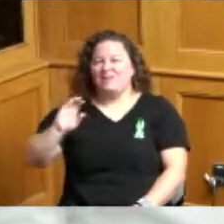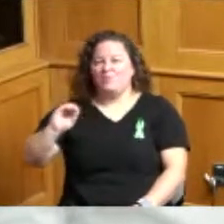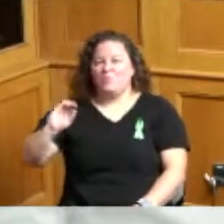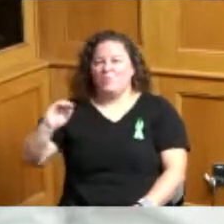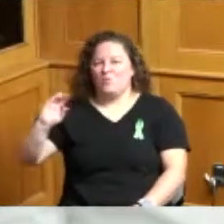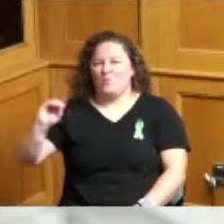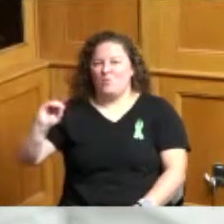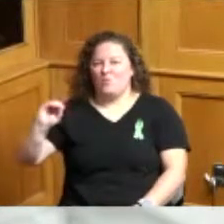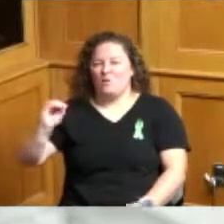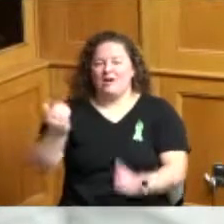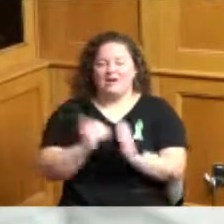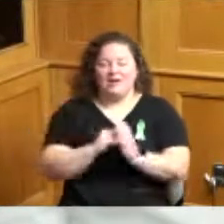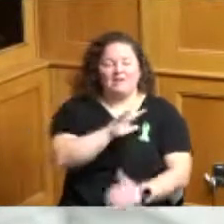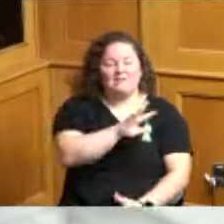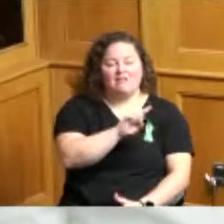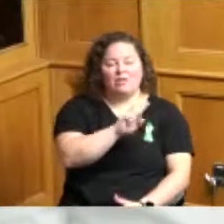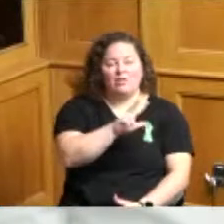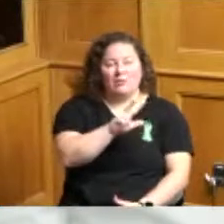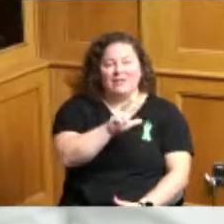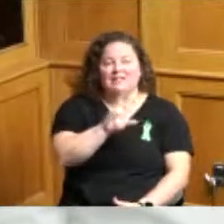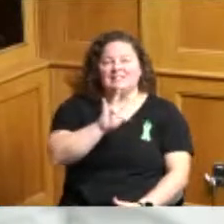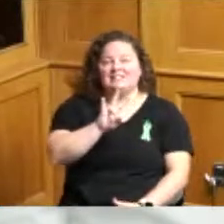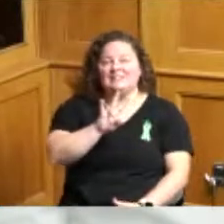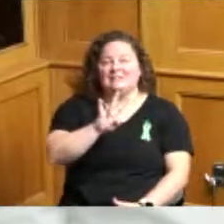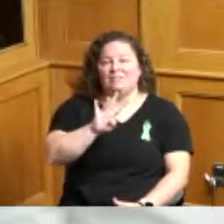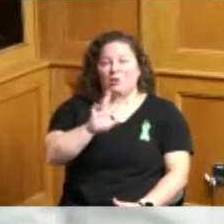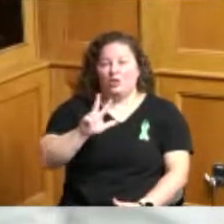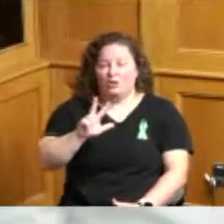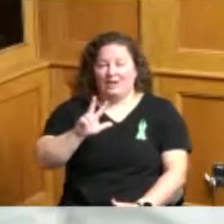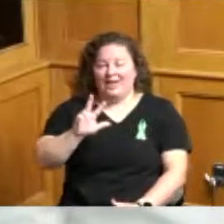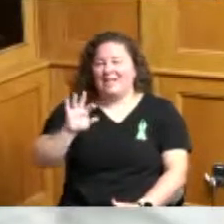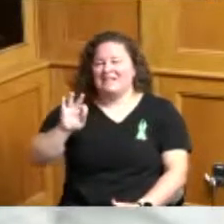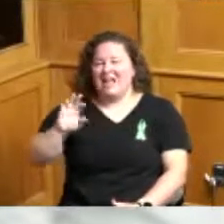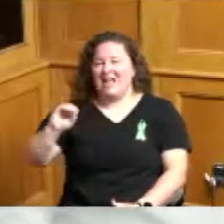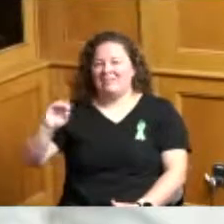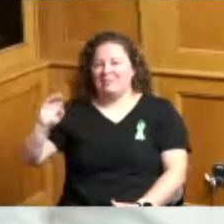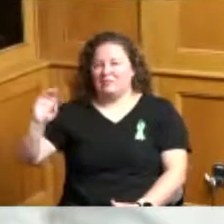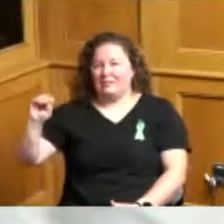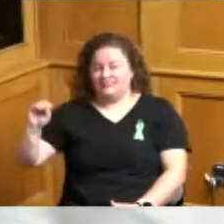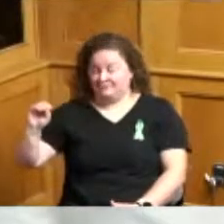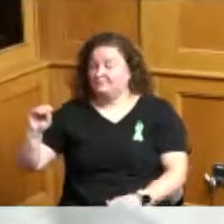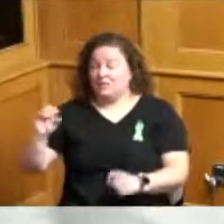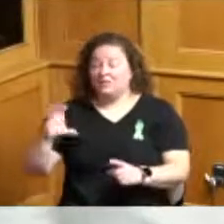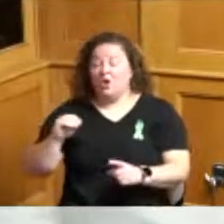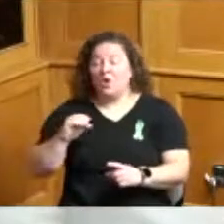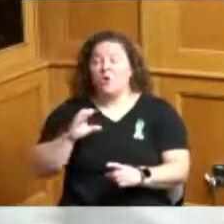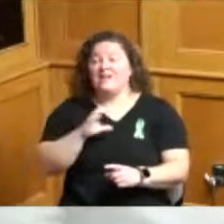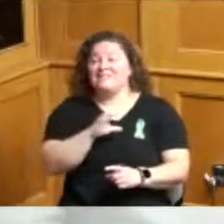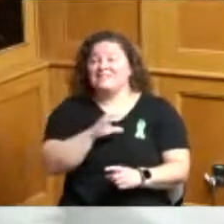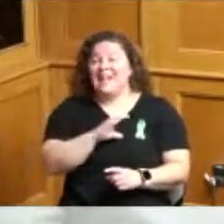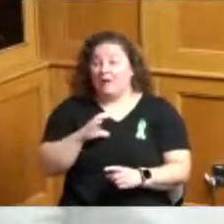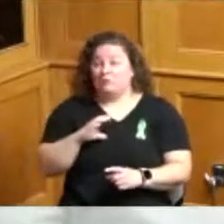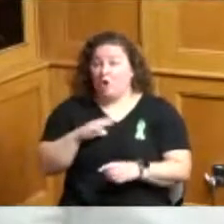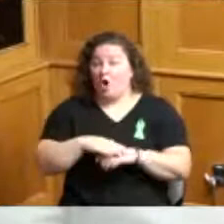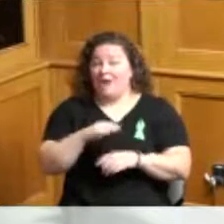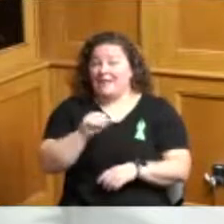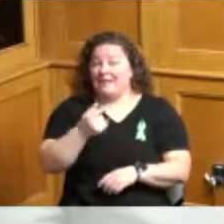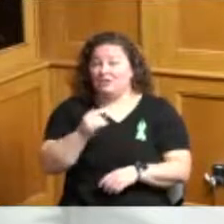513-743-9000 now all I got to say is council 18 pick up that phone because I know people are going